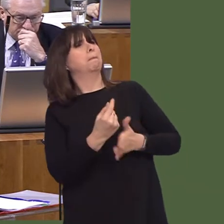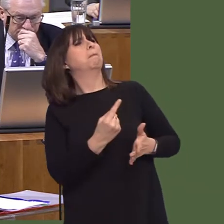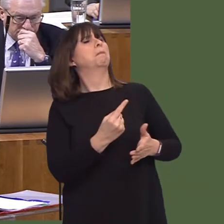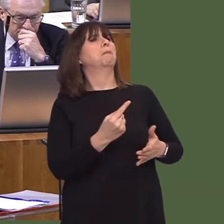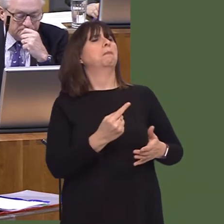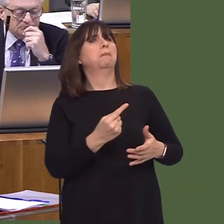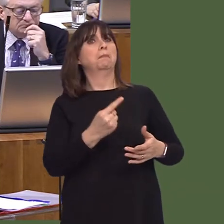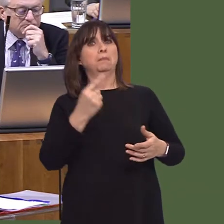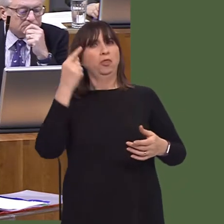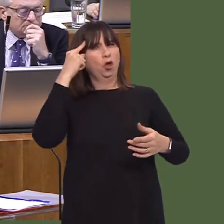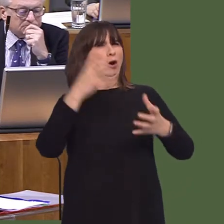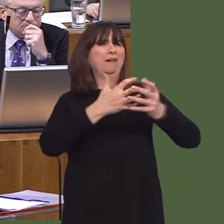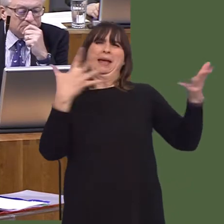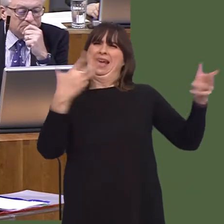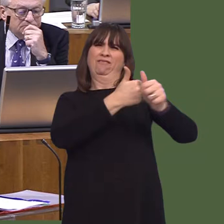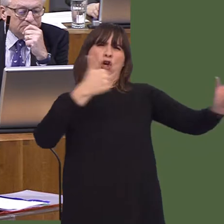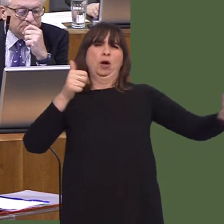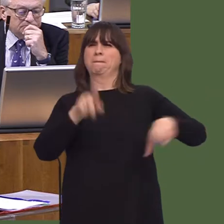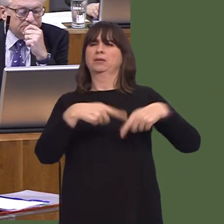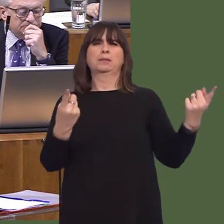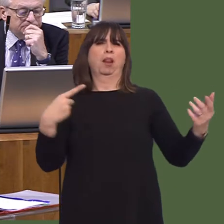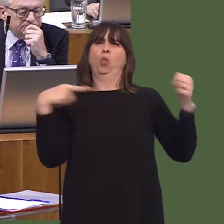in their area to try and move towards a pooled integrated service provision, but this has